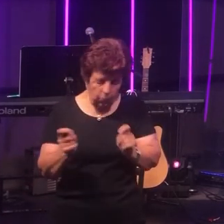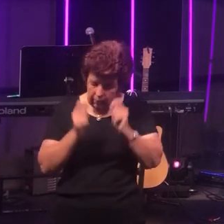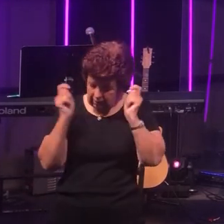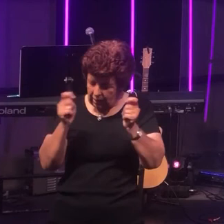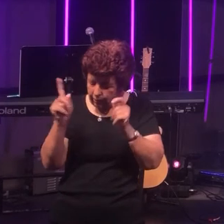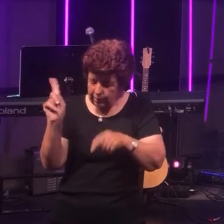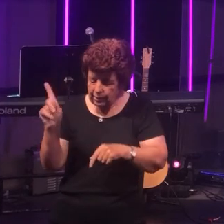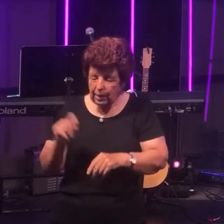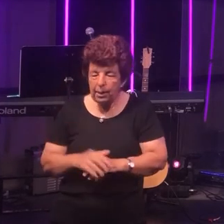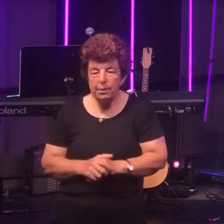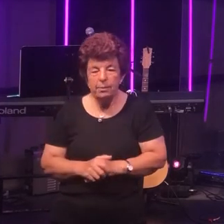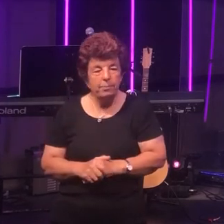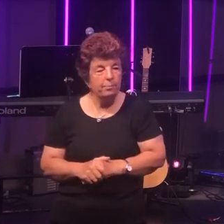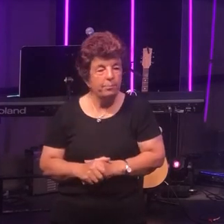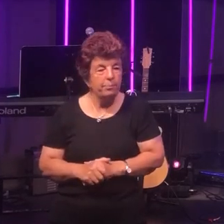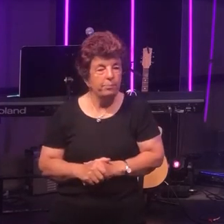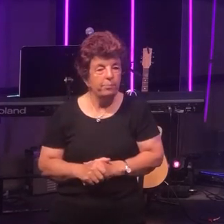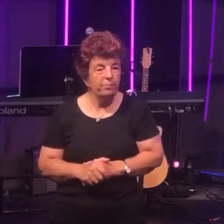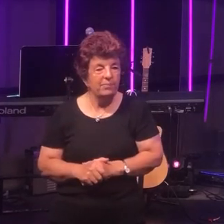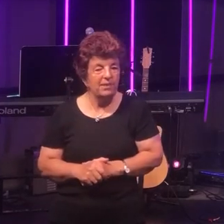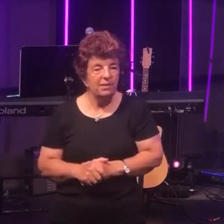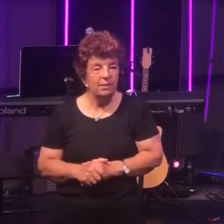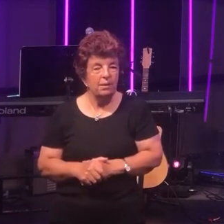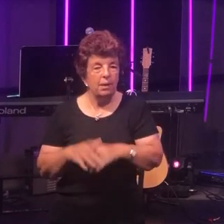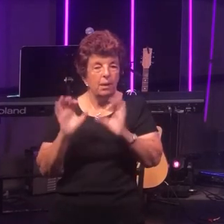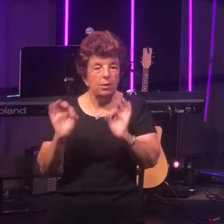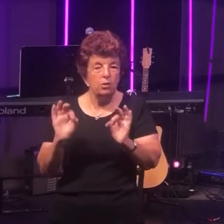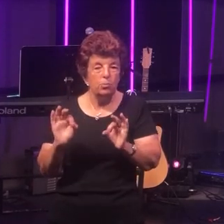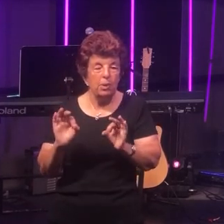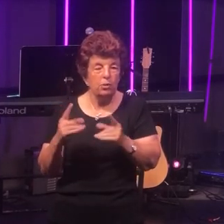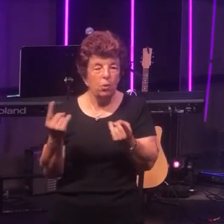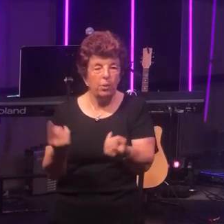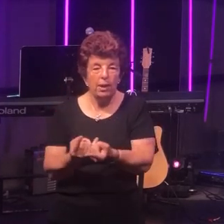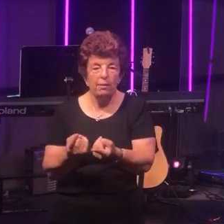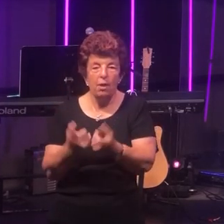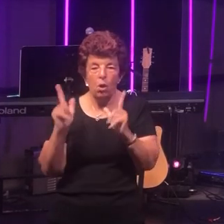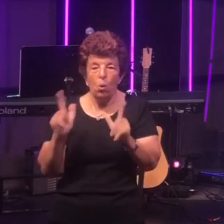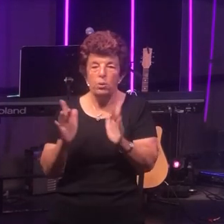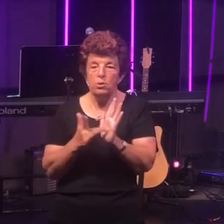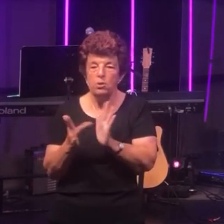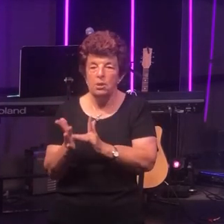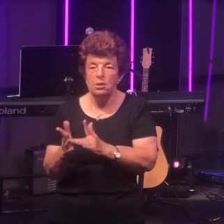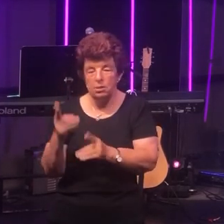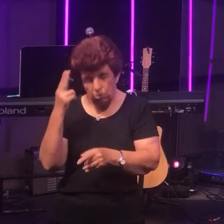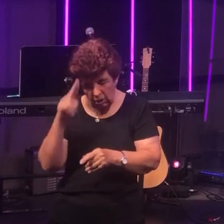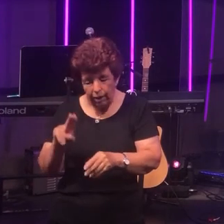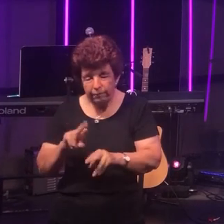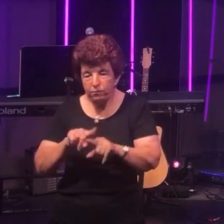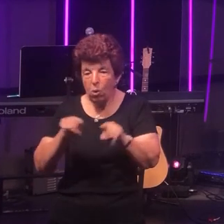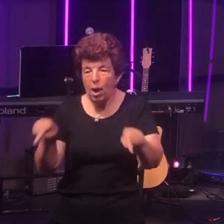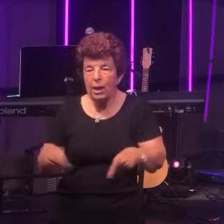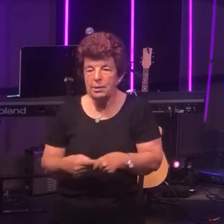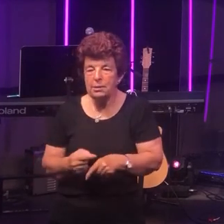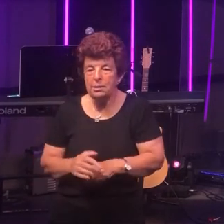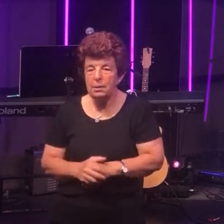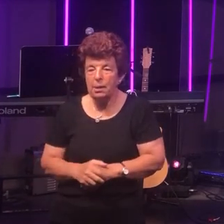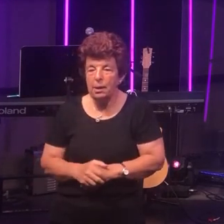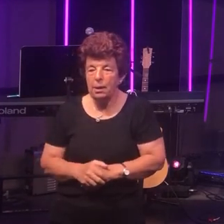this the special event of the Lord Jesus dying for us. The bread reminds us